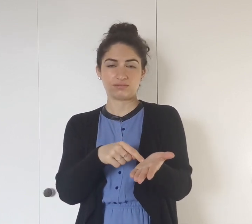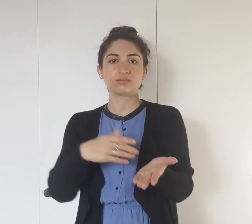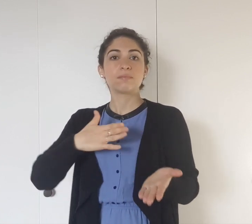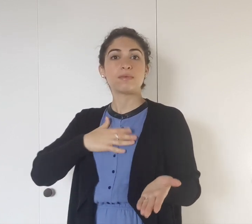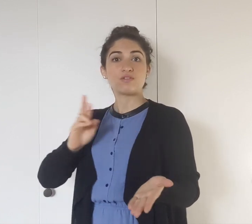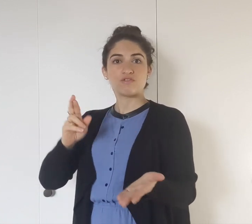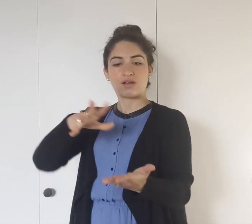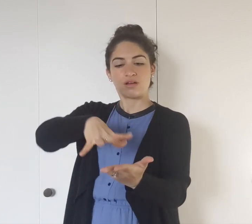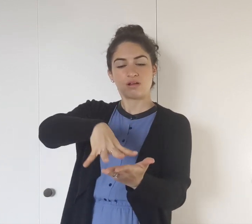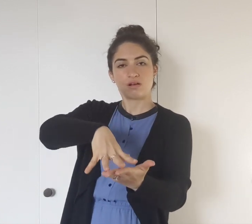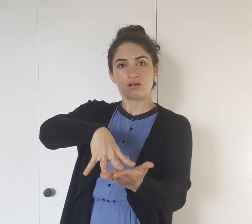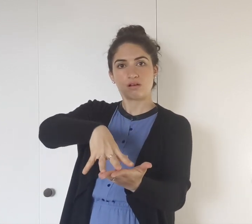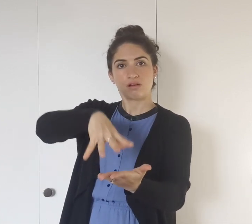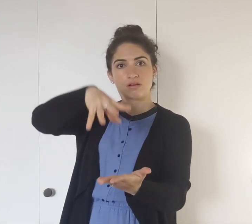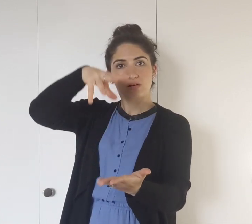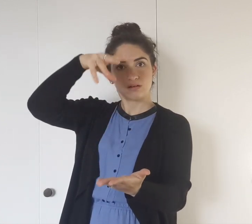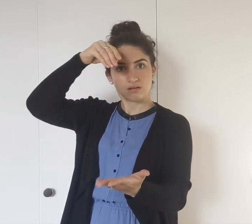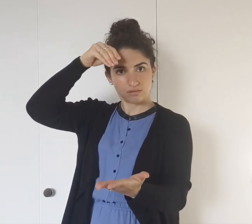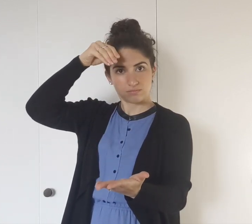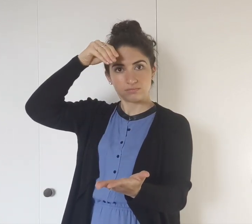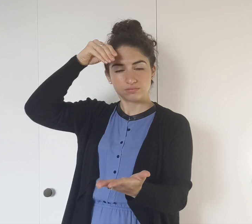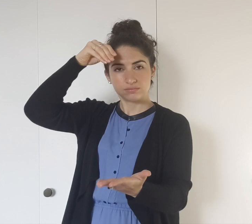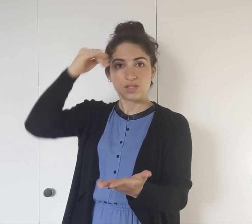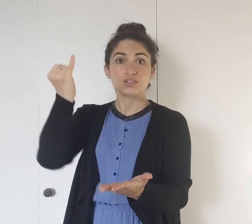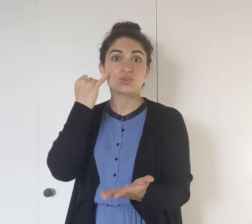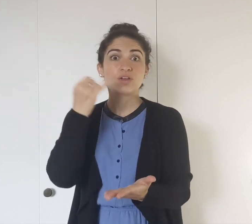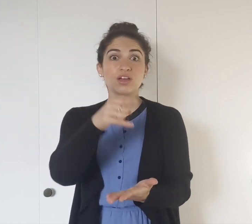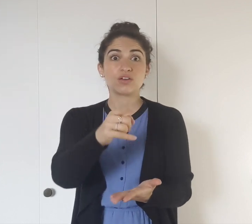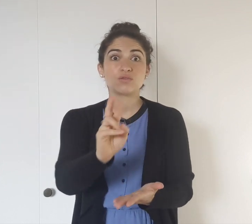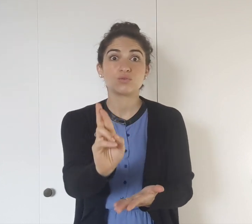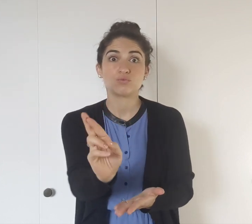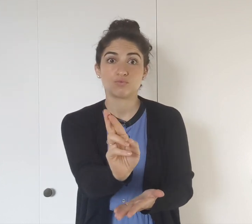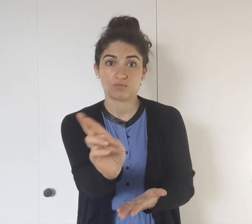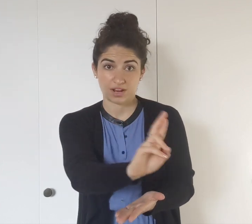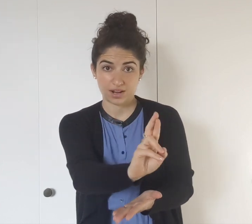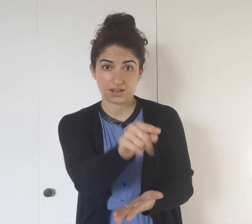So that's my left hand, and my right hand pulls up that information.